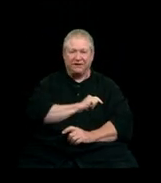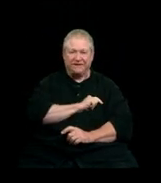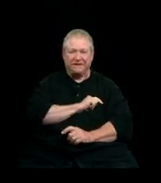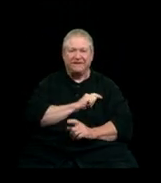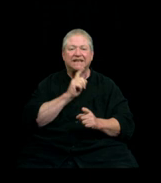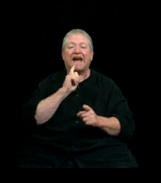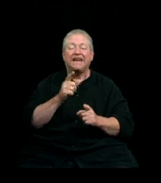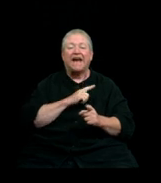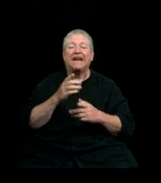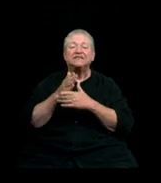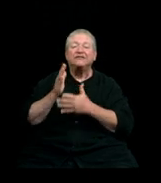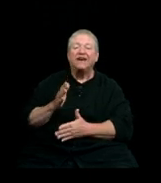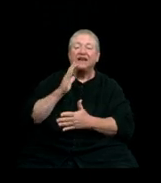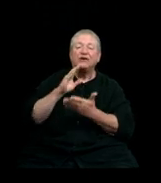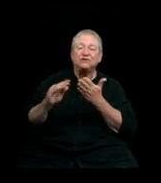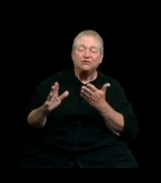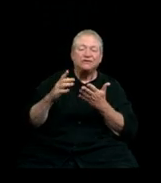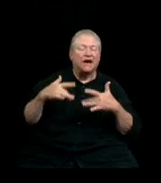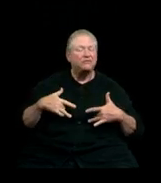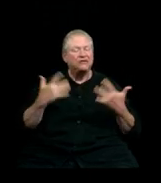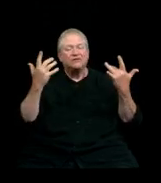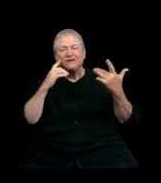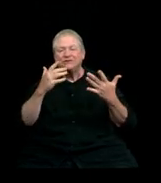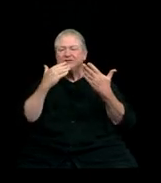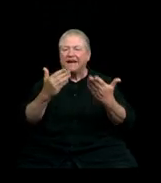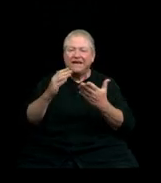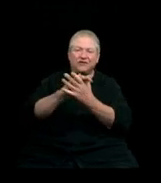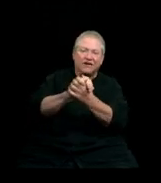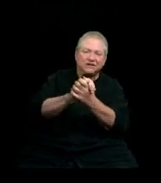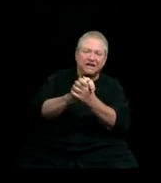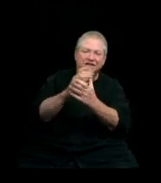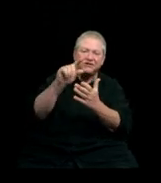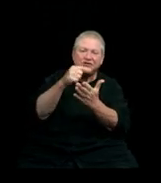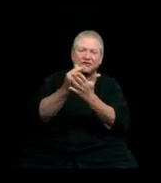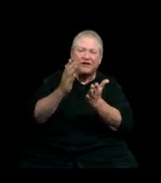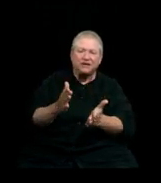I am thrilled to offer congratulations to the graduates and to help celebrate your tremendous accomplishment.